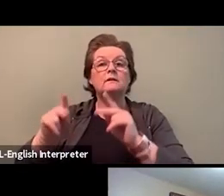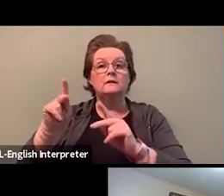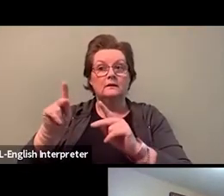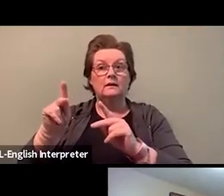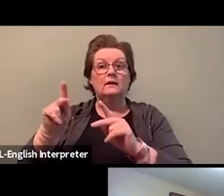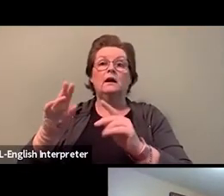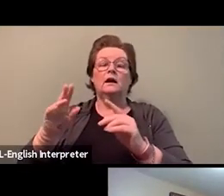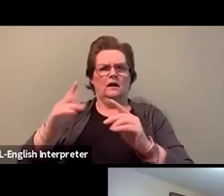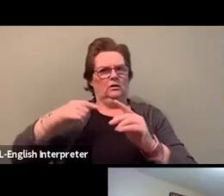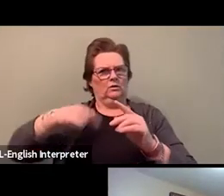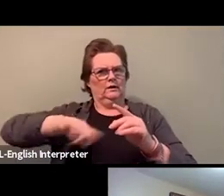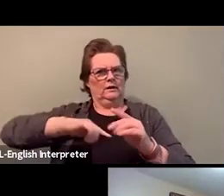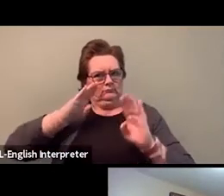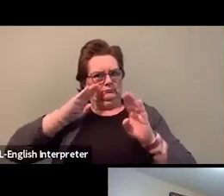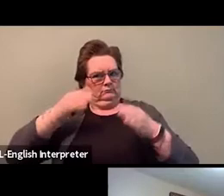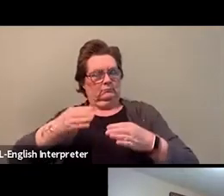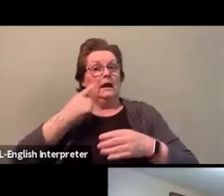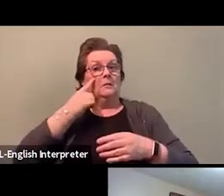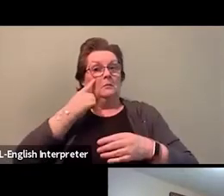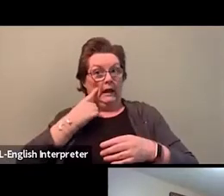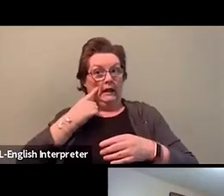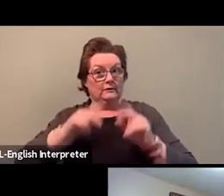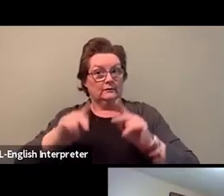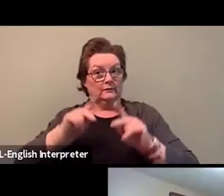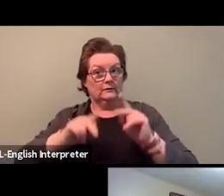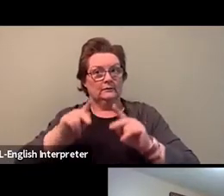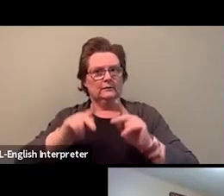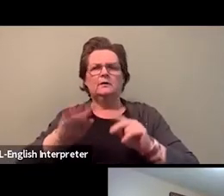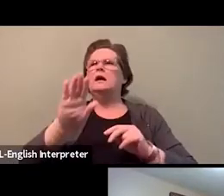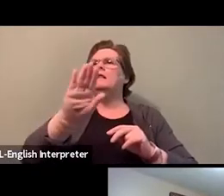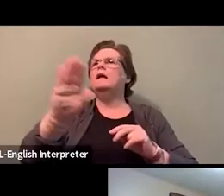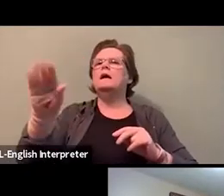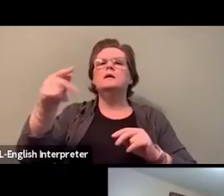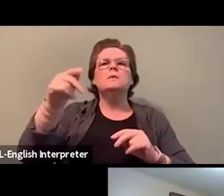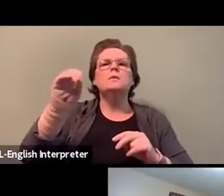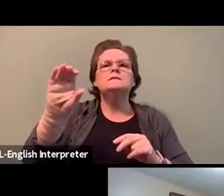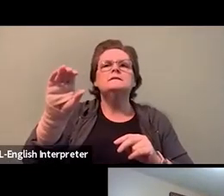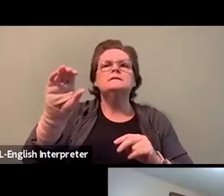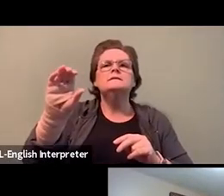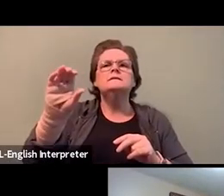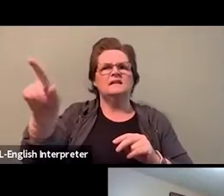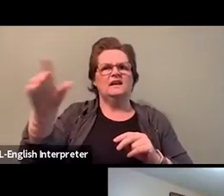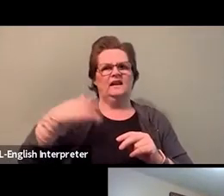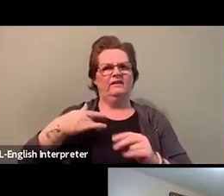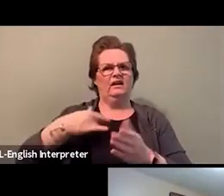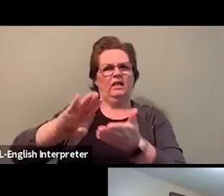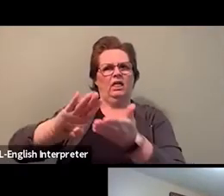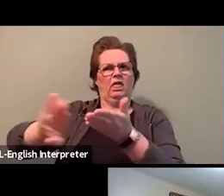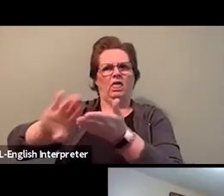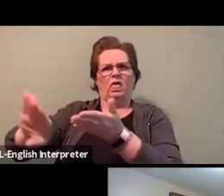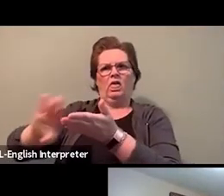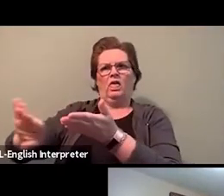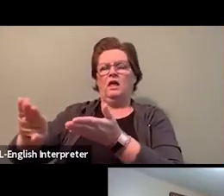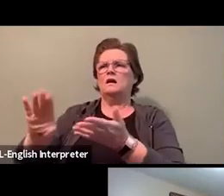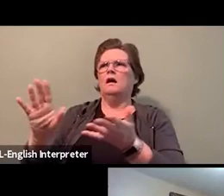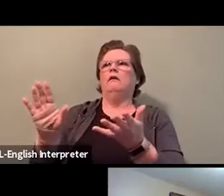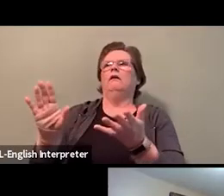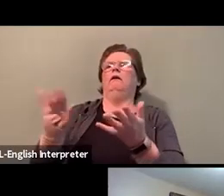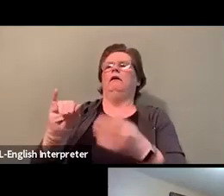their experience of racism and hardship and oppression is being minimized. And so working alongside many people,